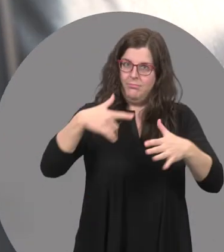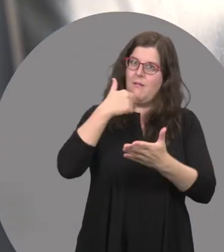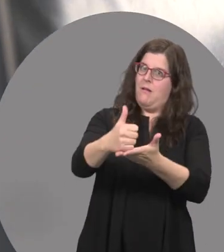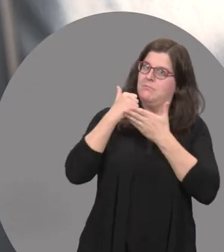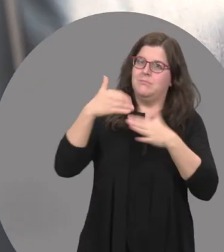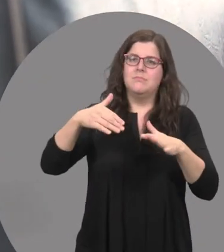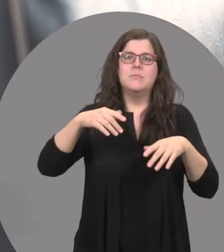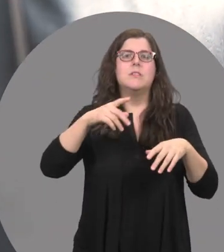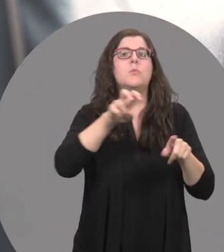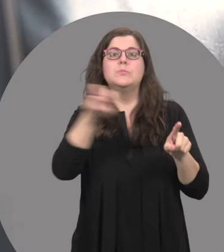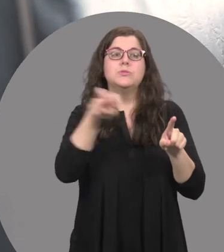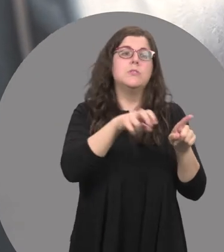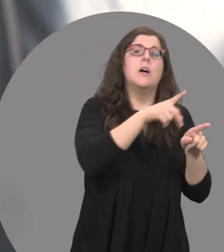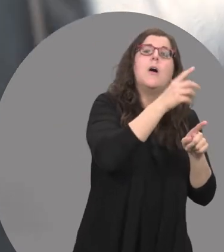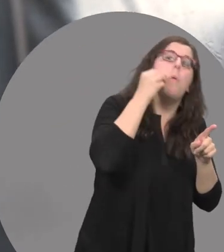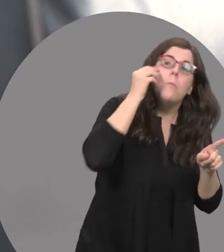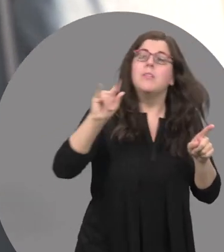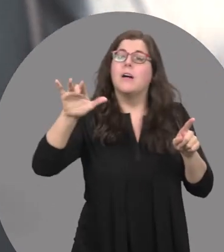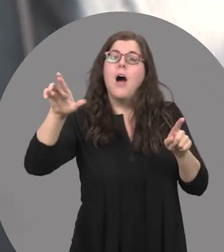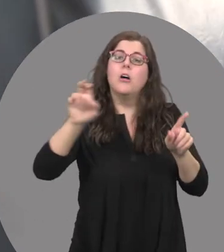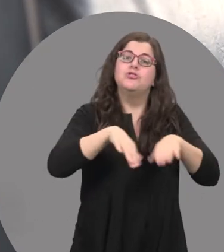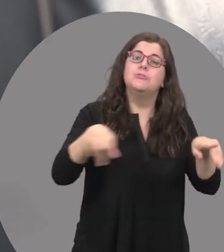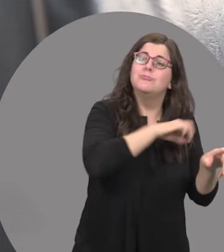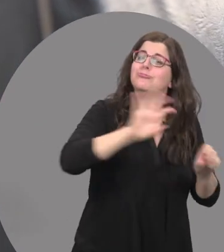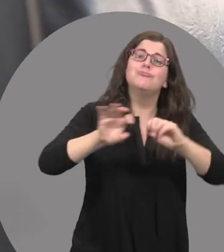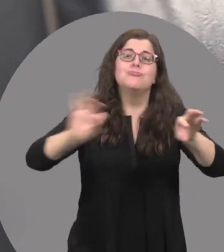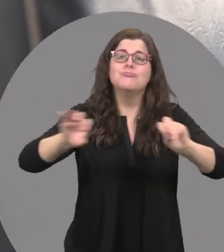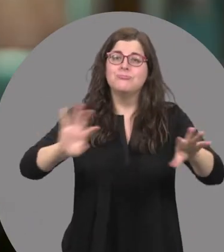Tracey: Which has allowed us to expand for transportation to and from home.